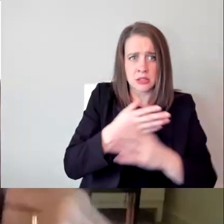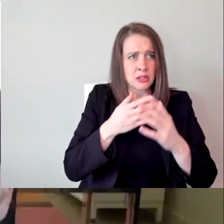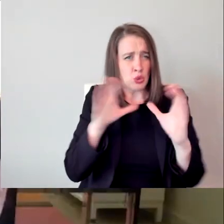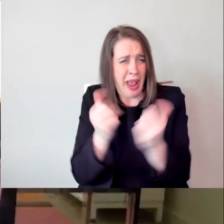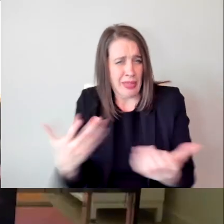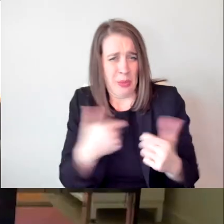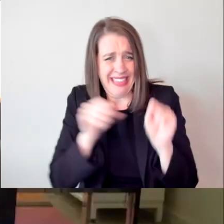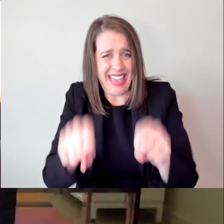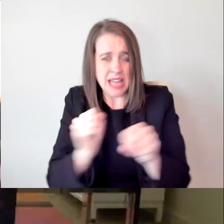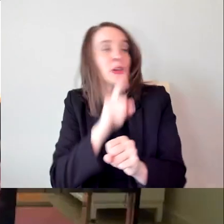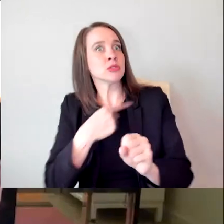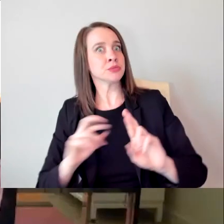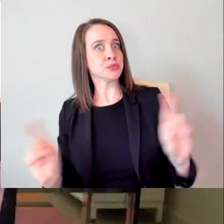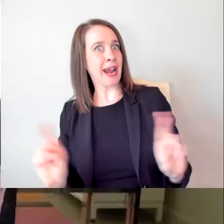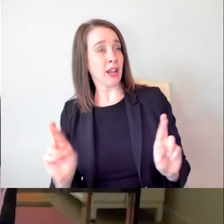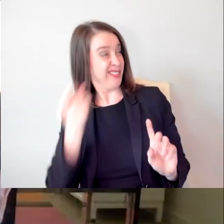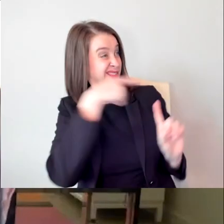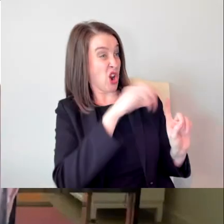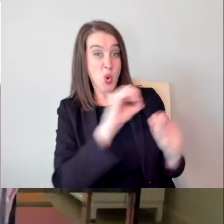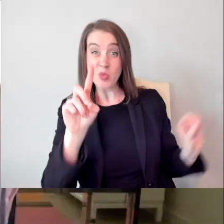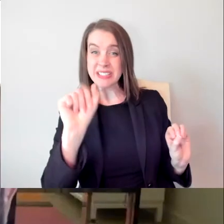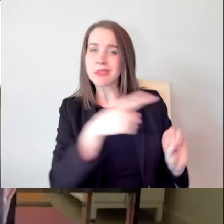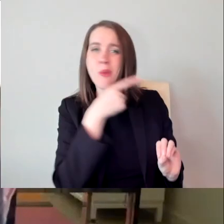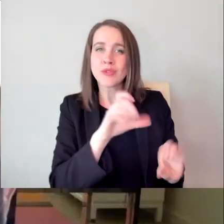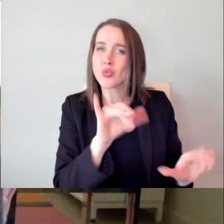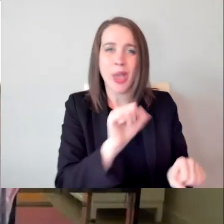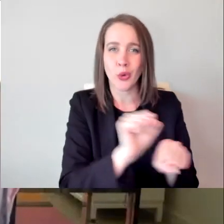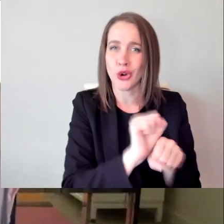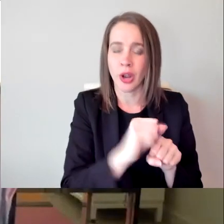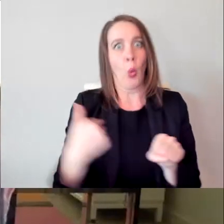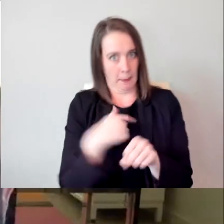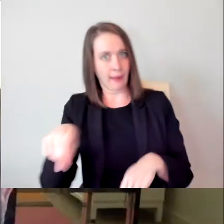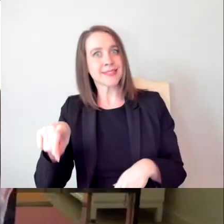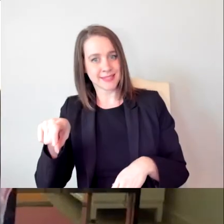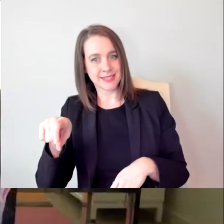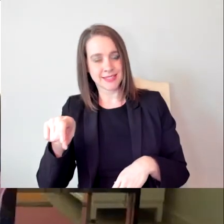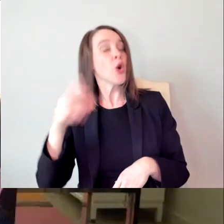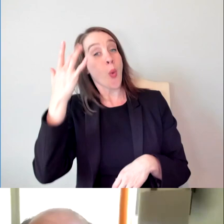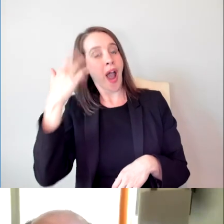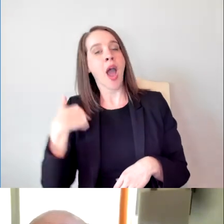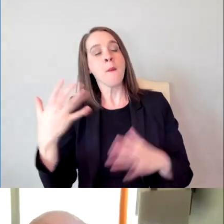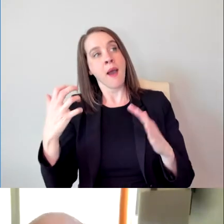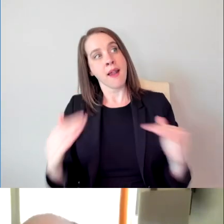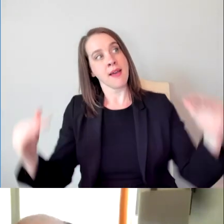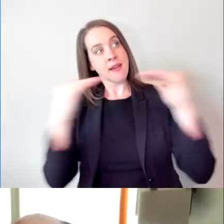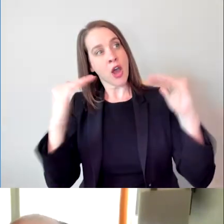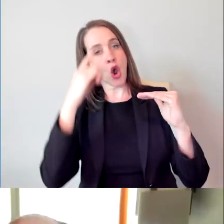a non disabled person doesn't have to go, to get to that place of being accepted as a viable talent. That, I think should be something